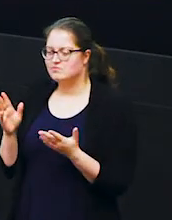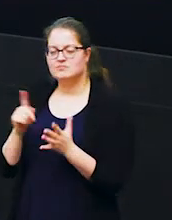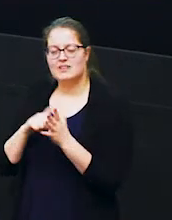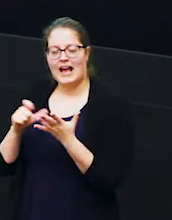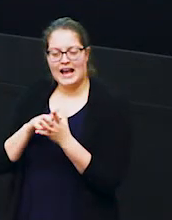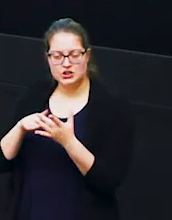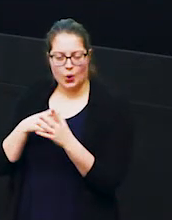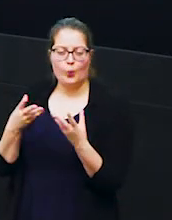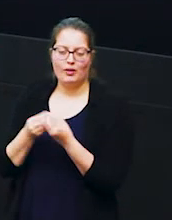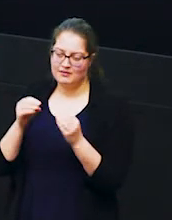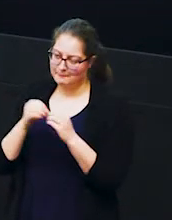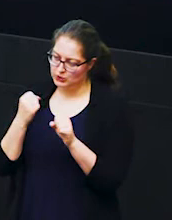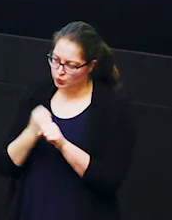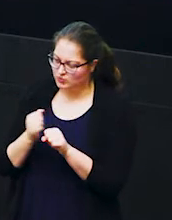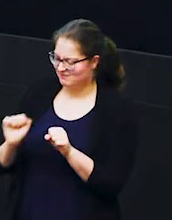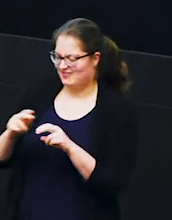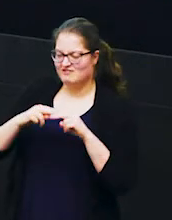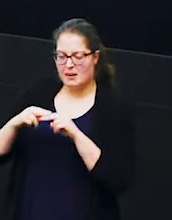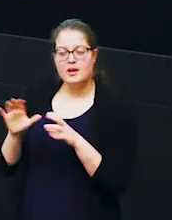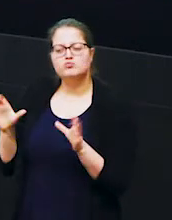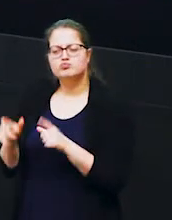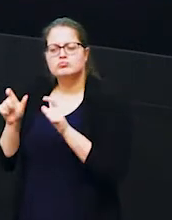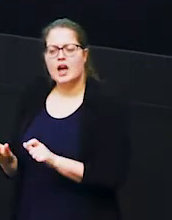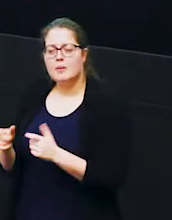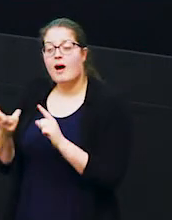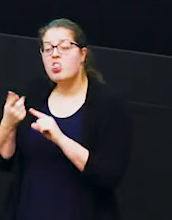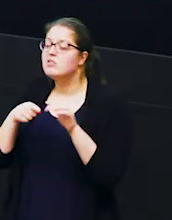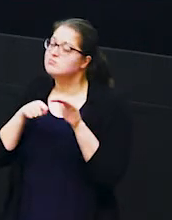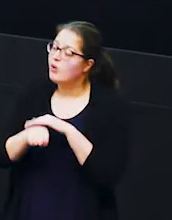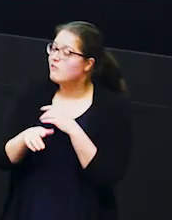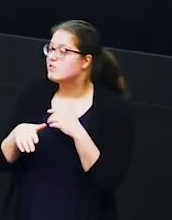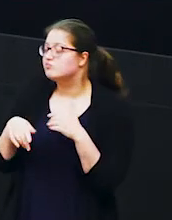family group we talked about but other elephants drift off and do that do their own things okay